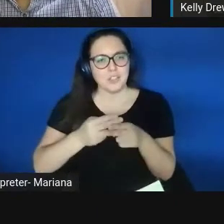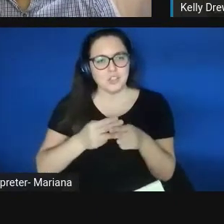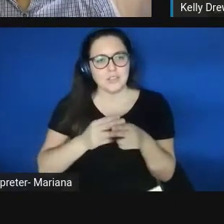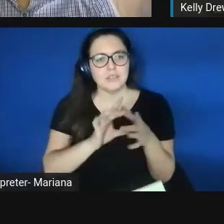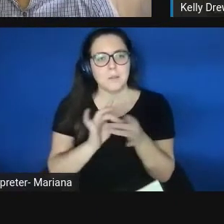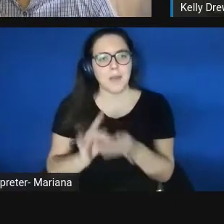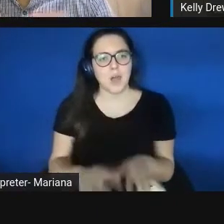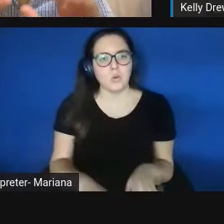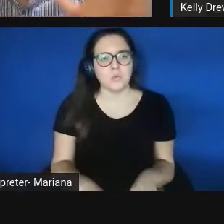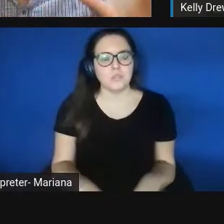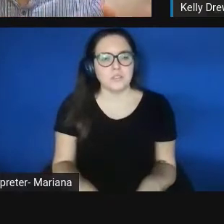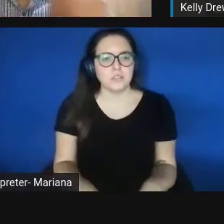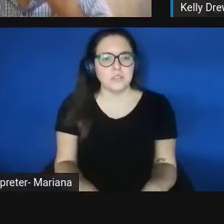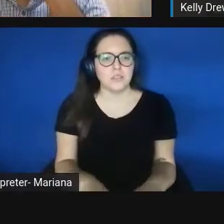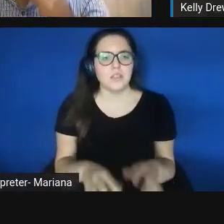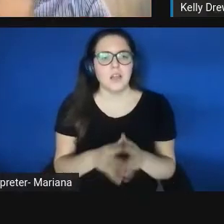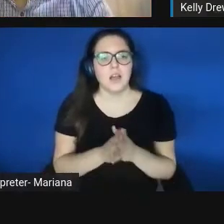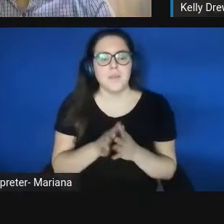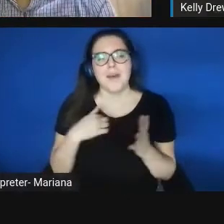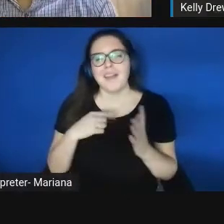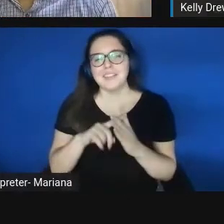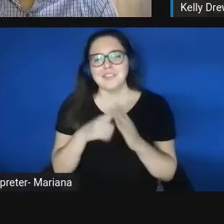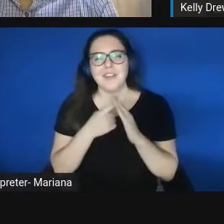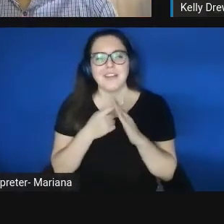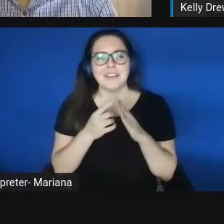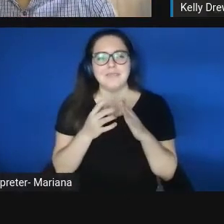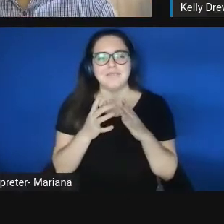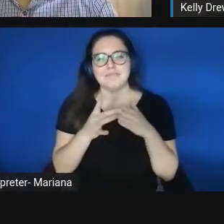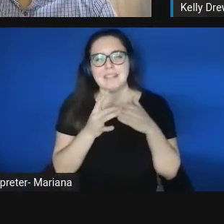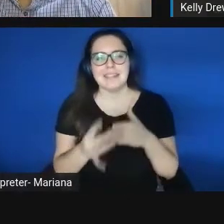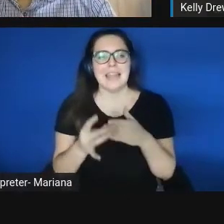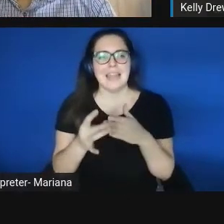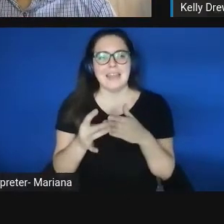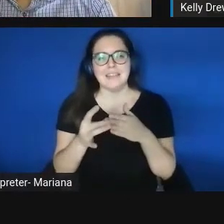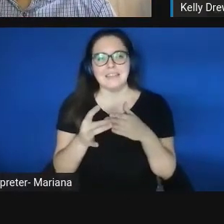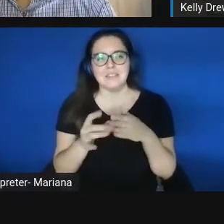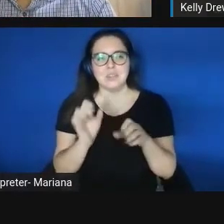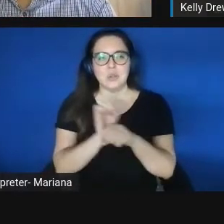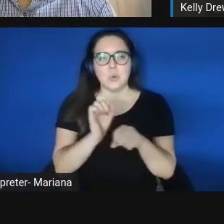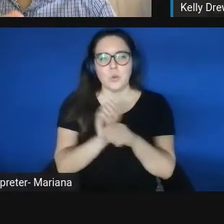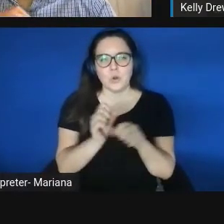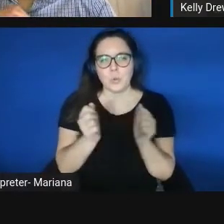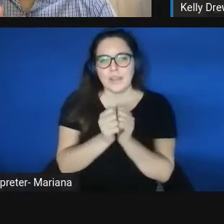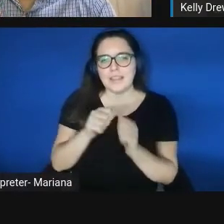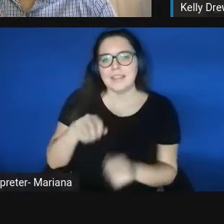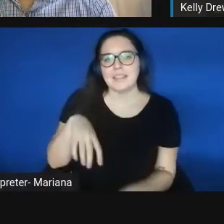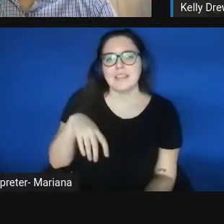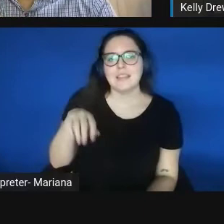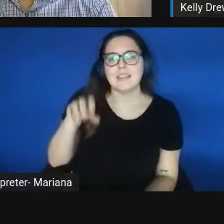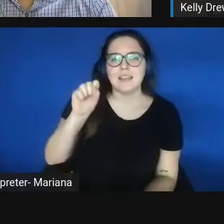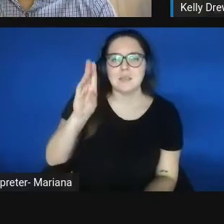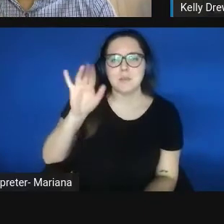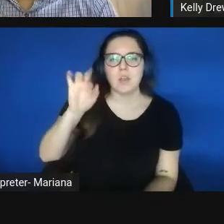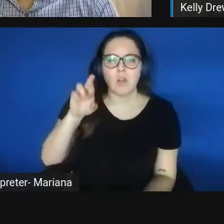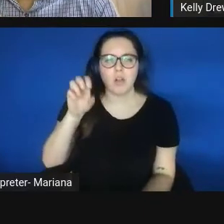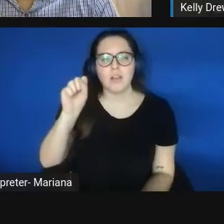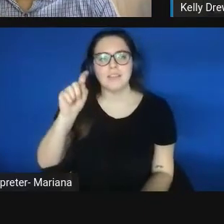So I sort of I laid the groundwork for with SBIR/STTR, how we really encourage that academic partnership, right.